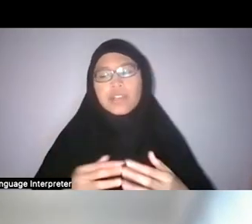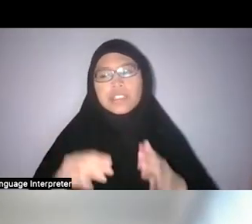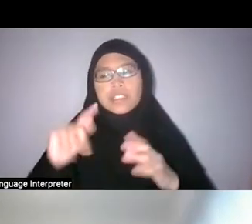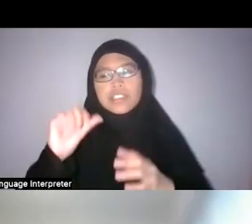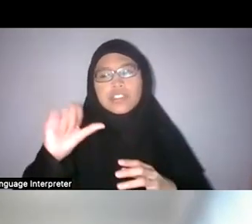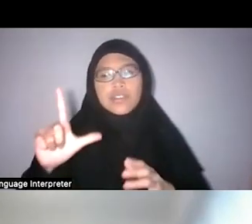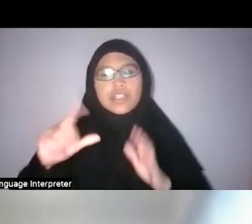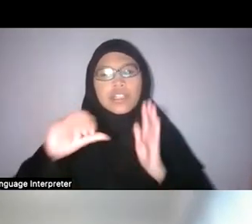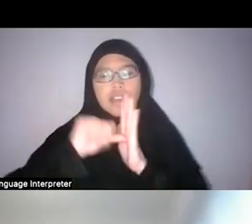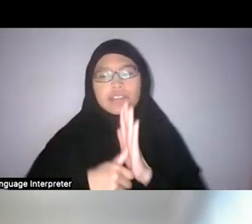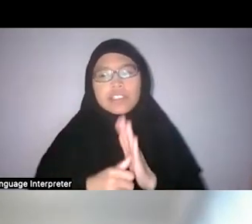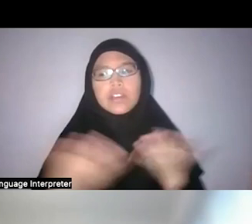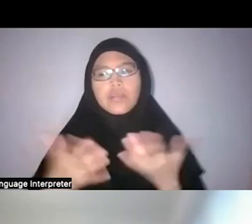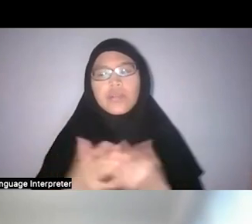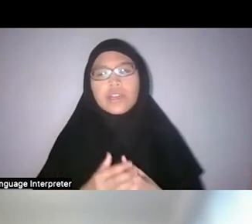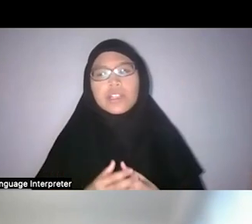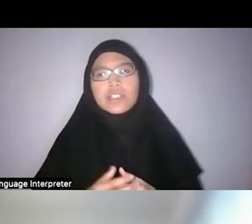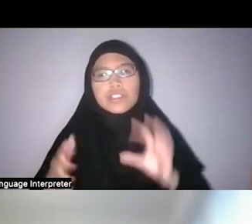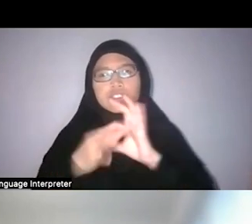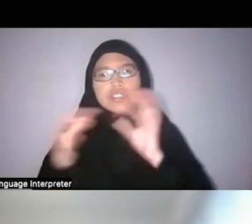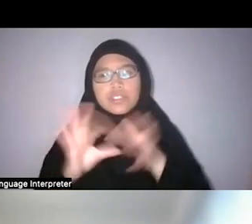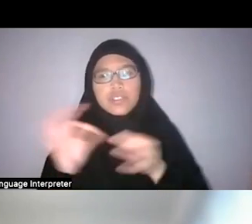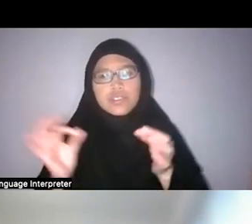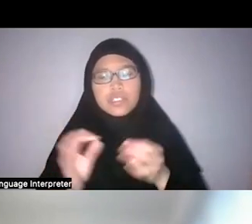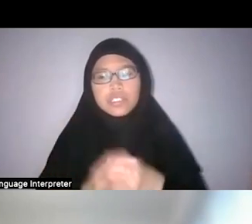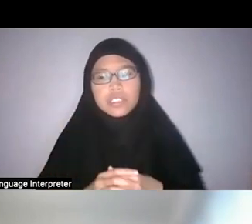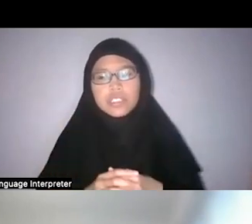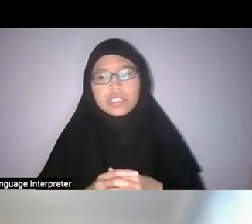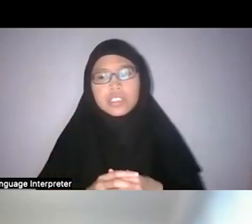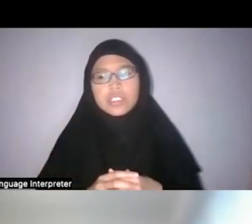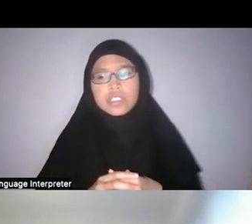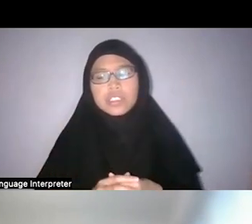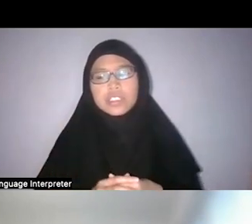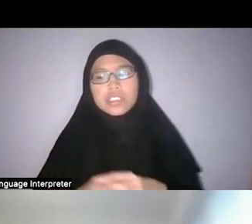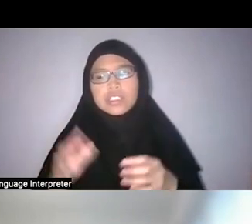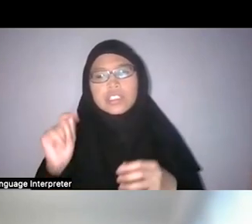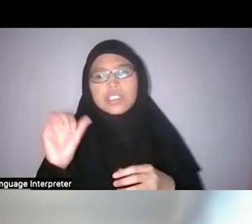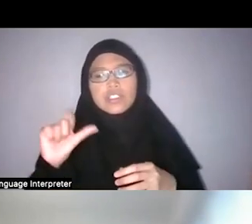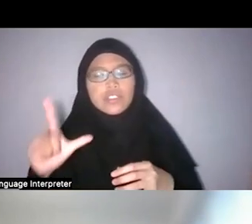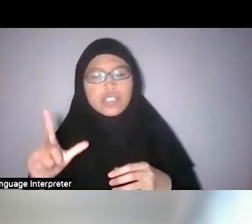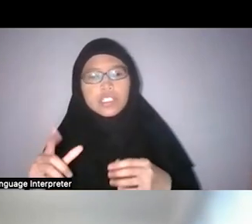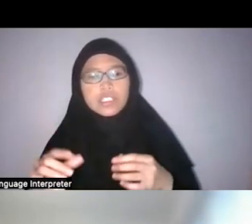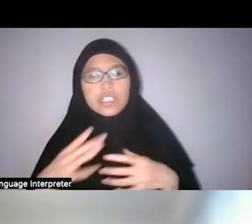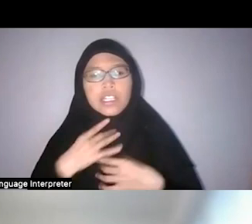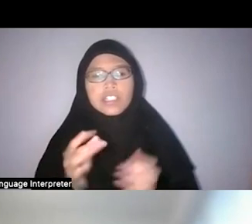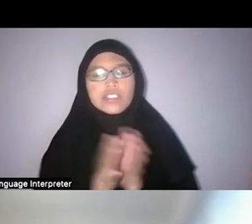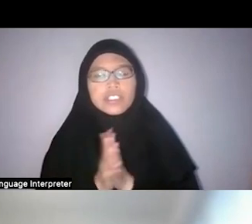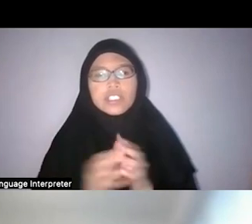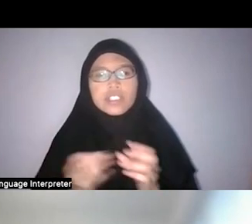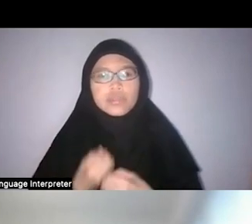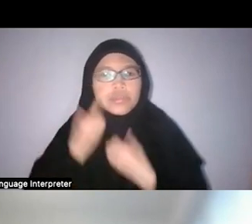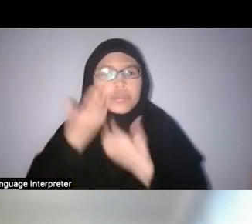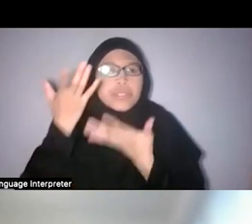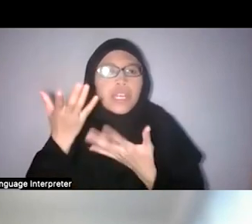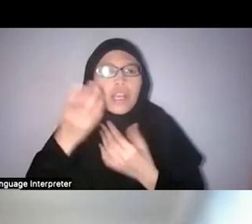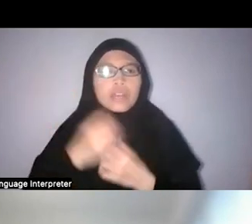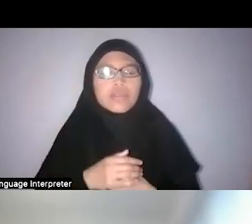what stories are the trails interested to bring out and see what may be missing.